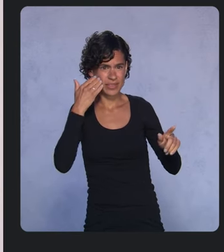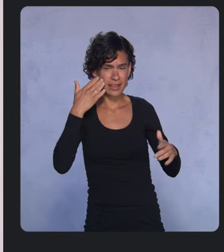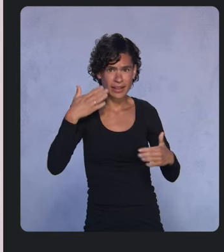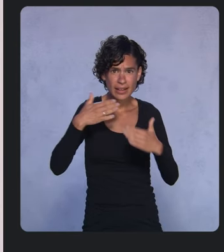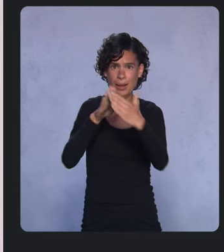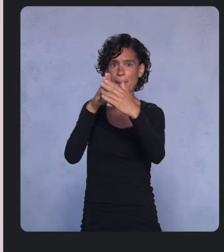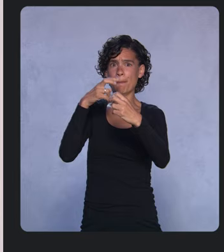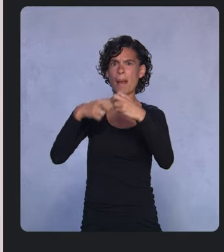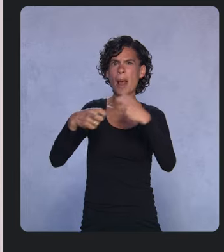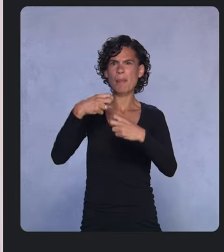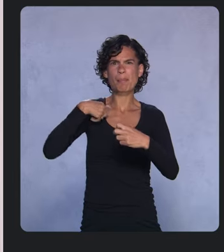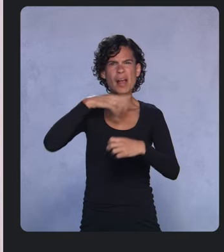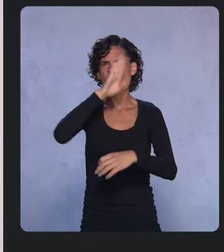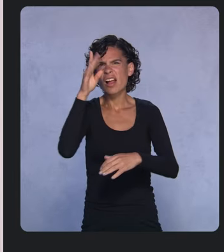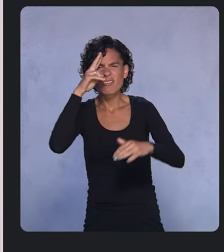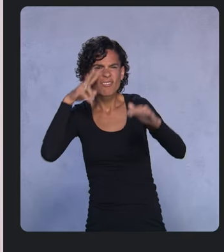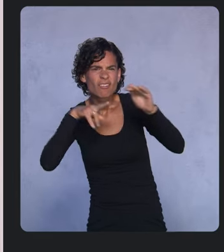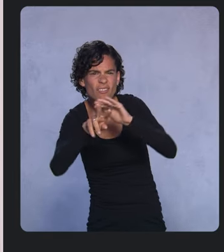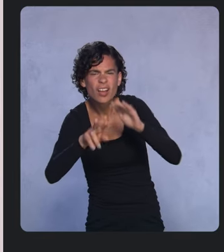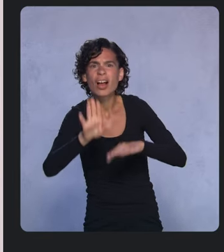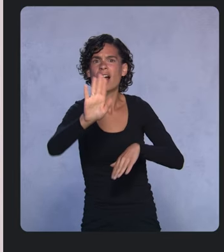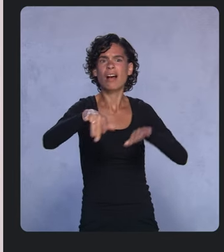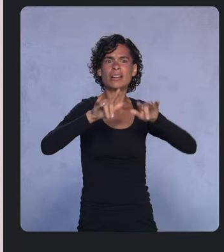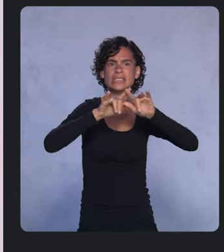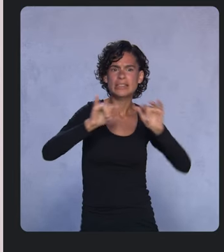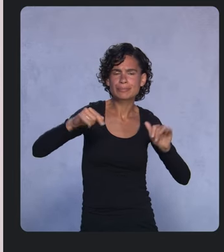all while dealing with tremendous isolation and loss.